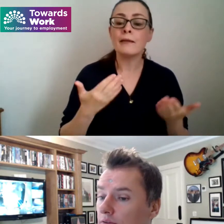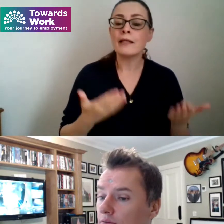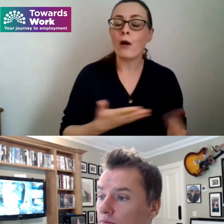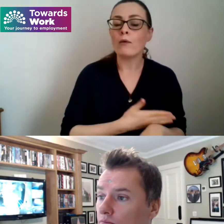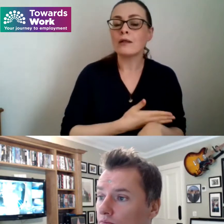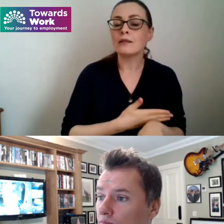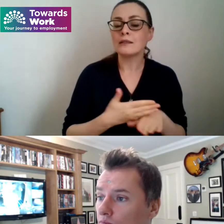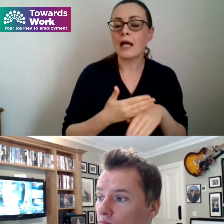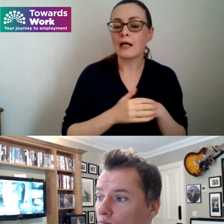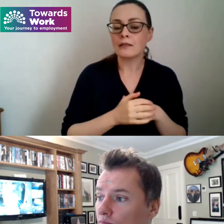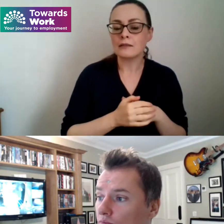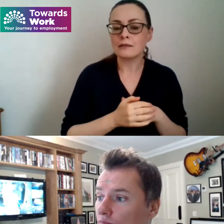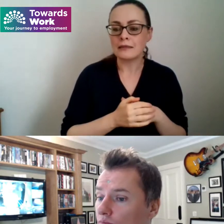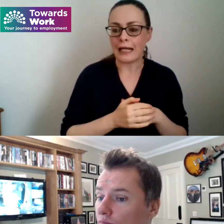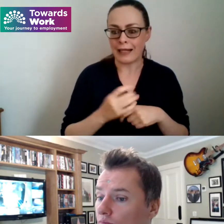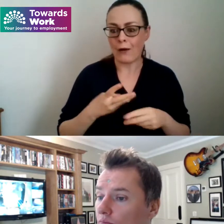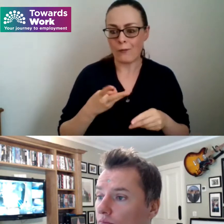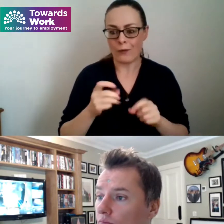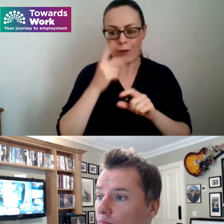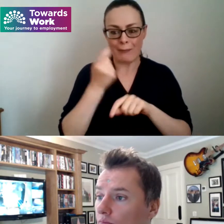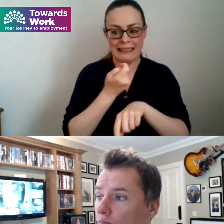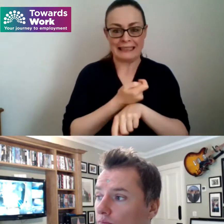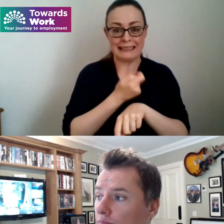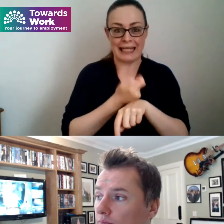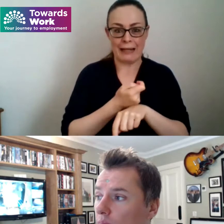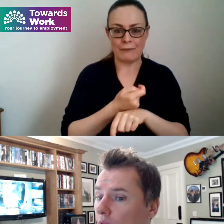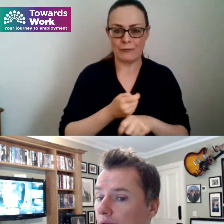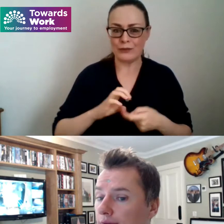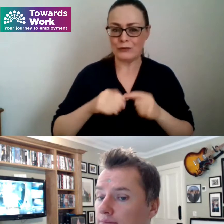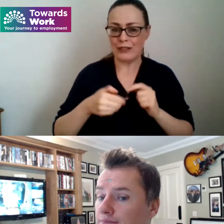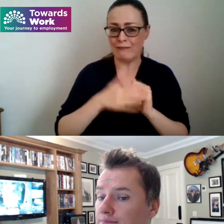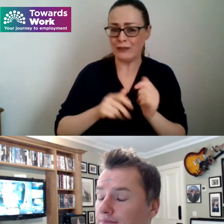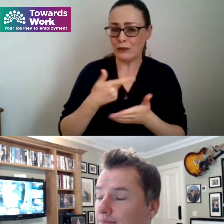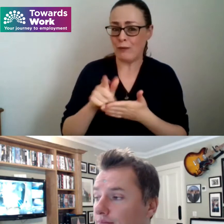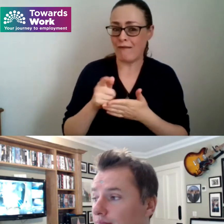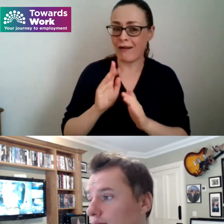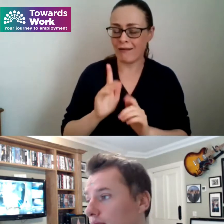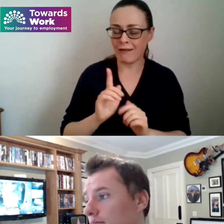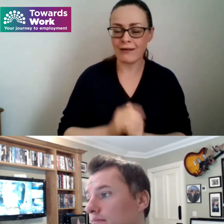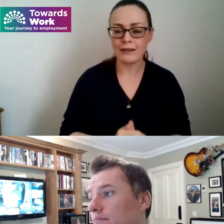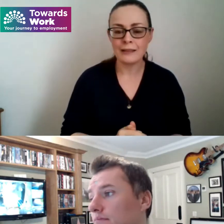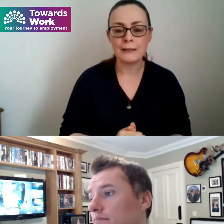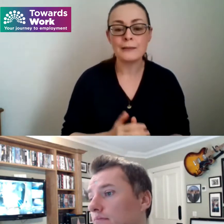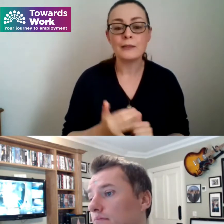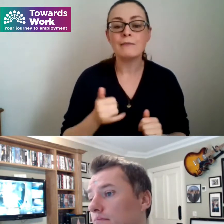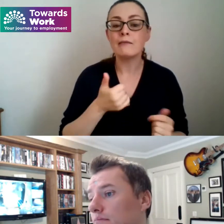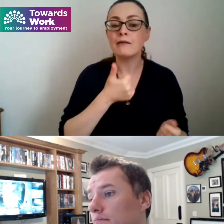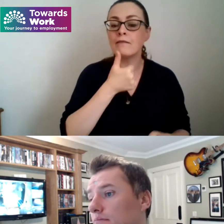to try and keep the time as well here today for 12 o'clock so I might start with yourself Stephen if